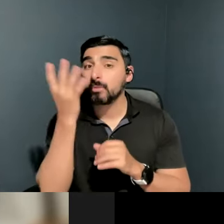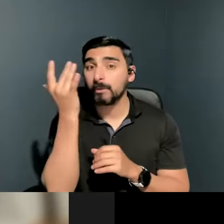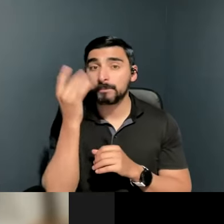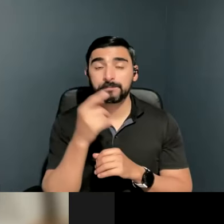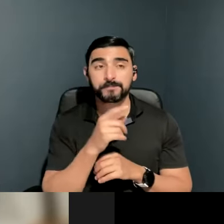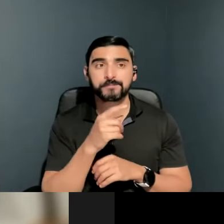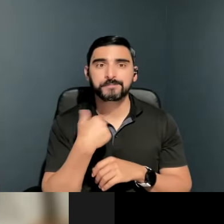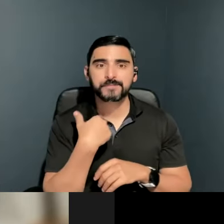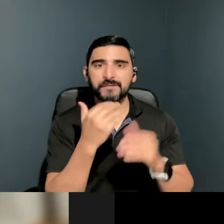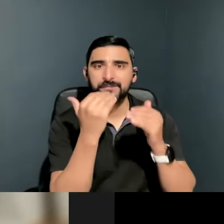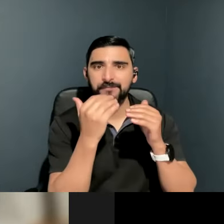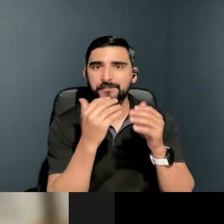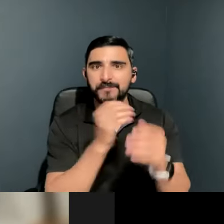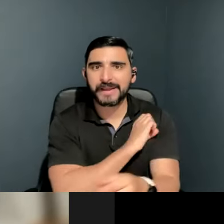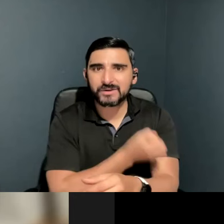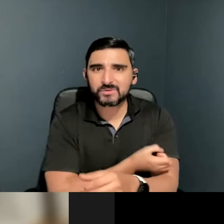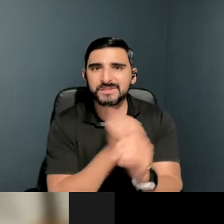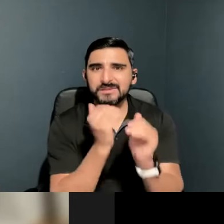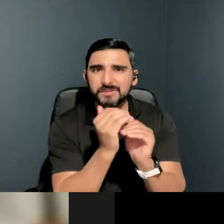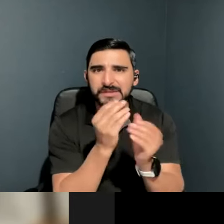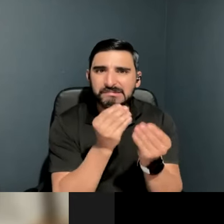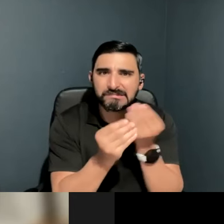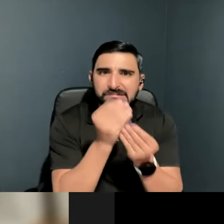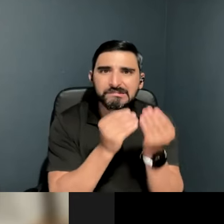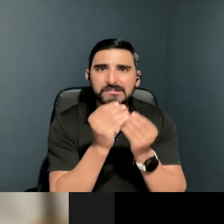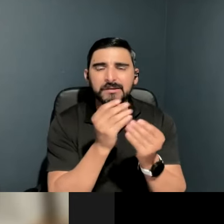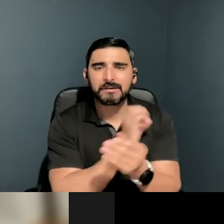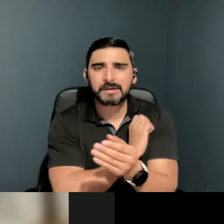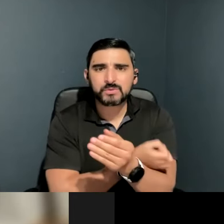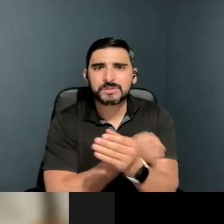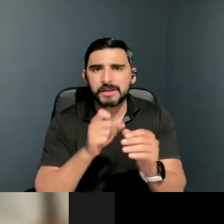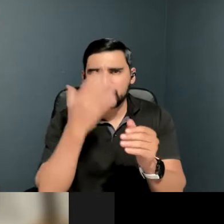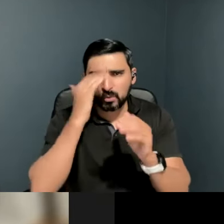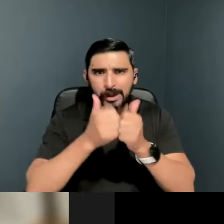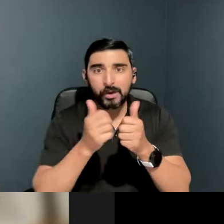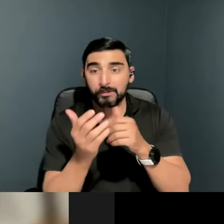limited energy, you have to be really careful about planning your day. Making